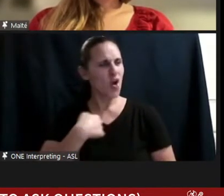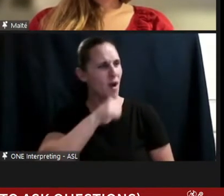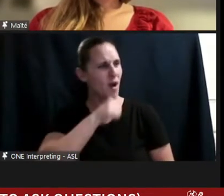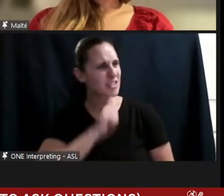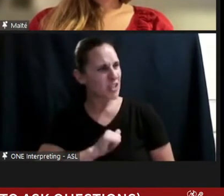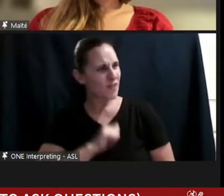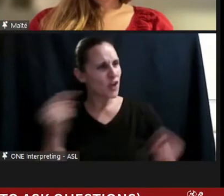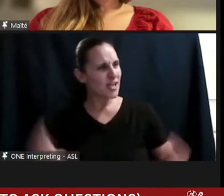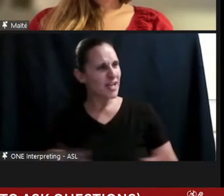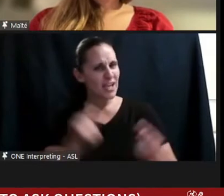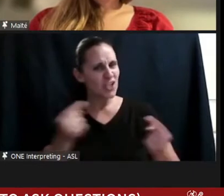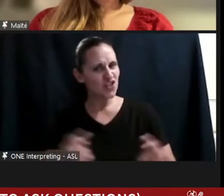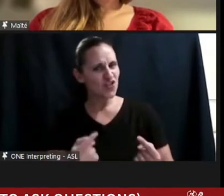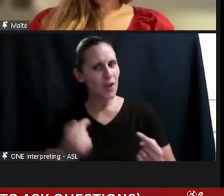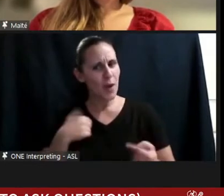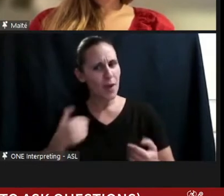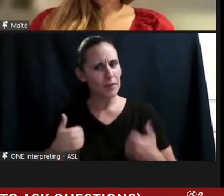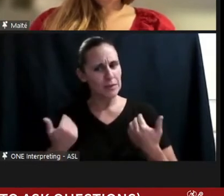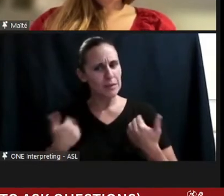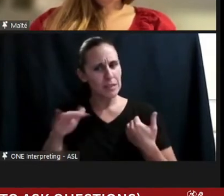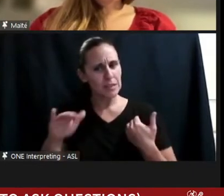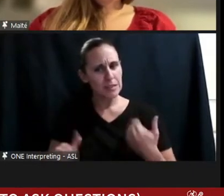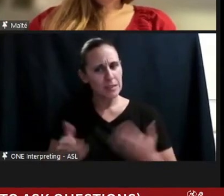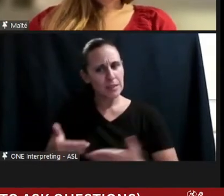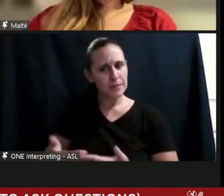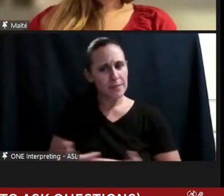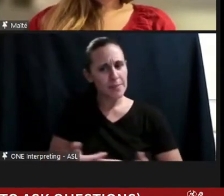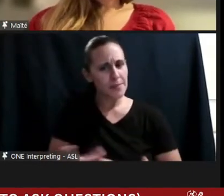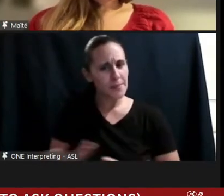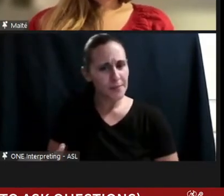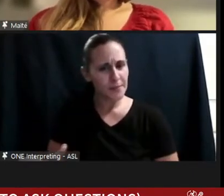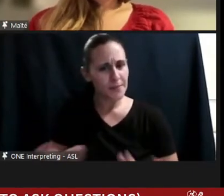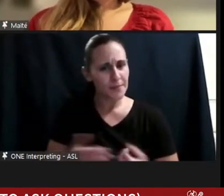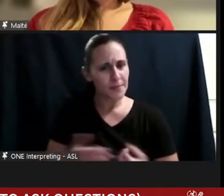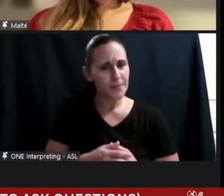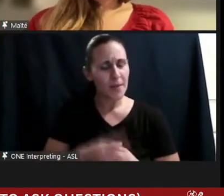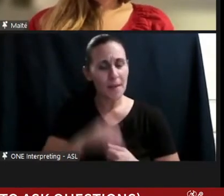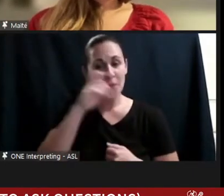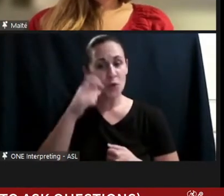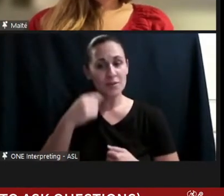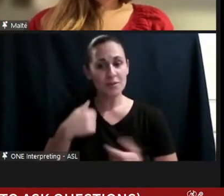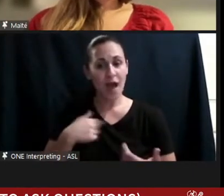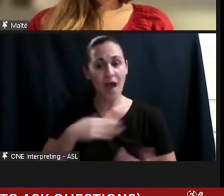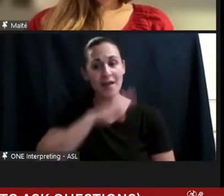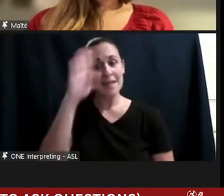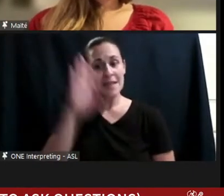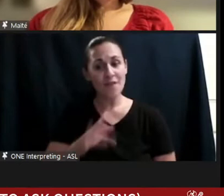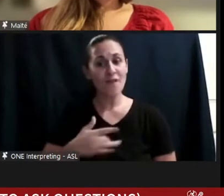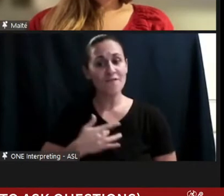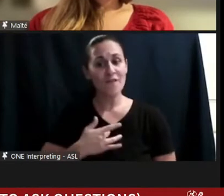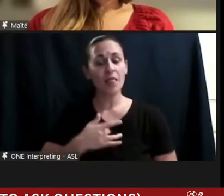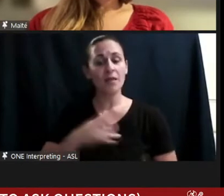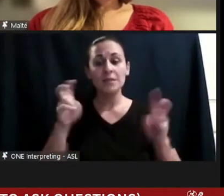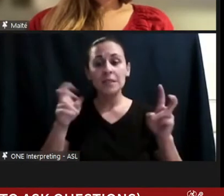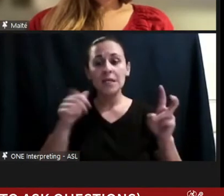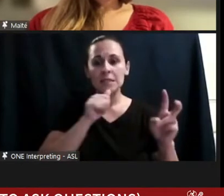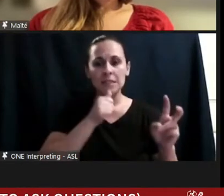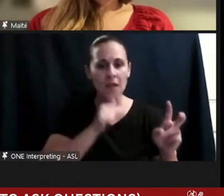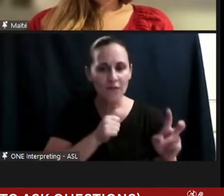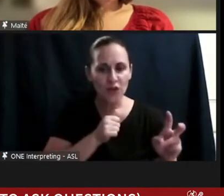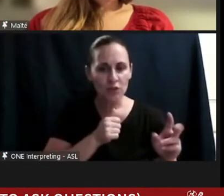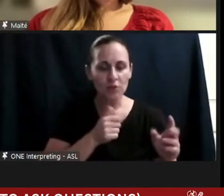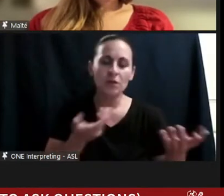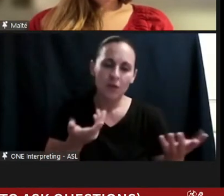childhood, because I've never felt as though I was suffering – I mean sure on bad days, things